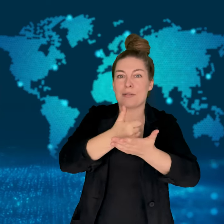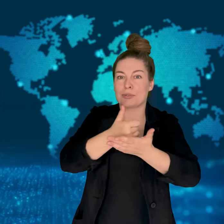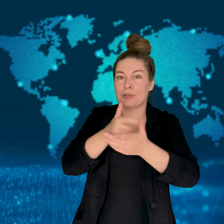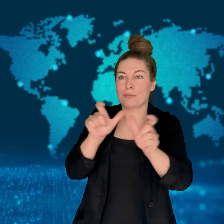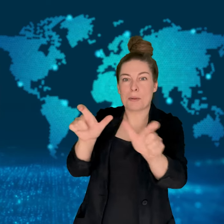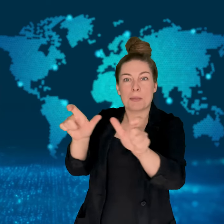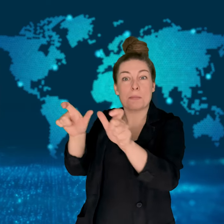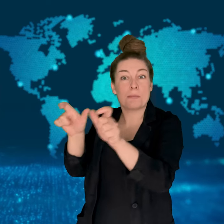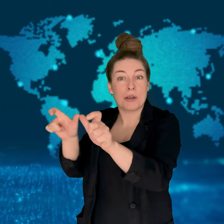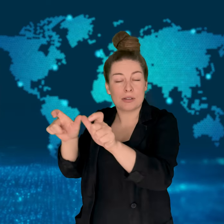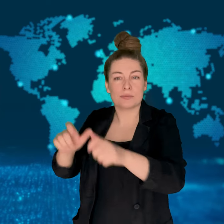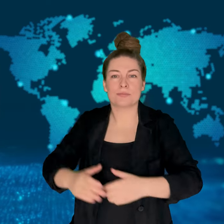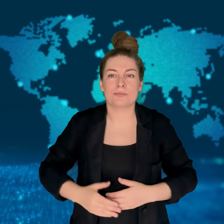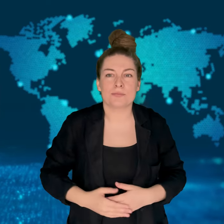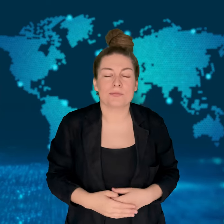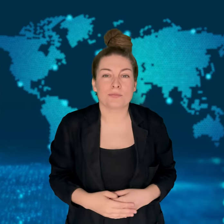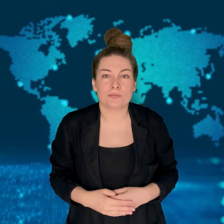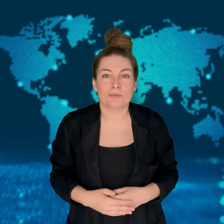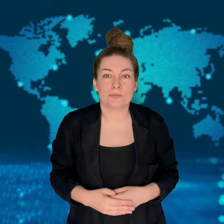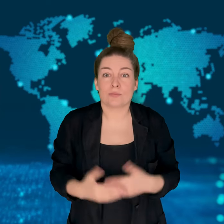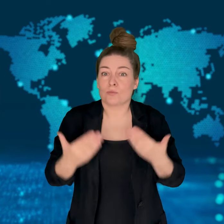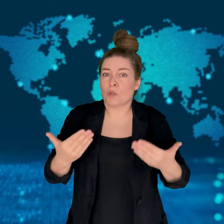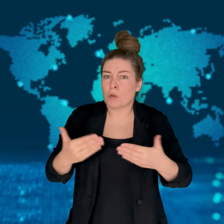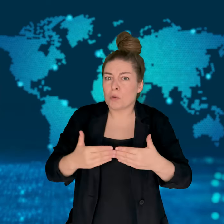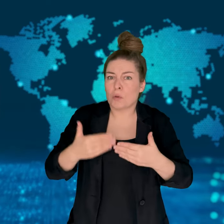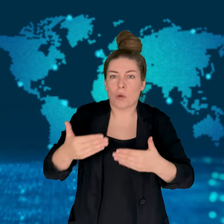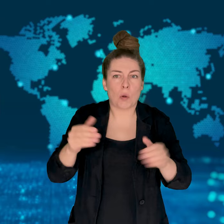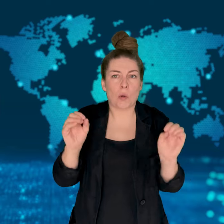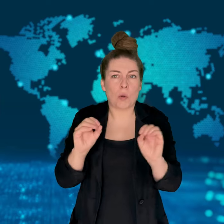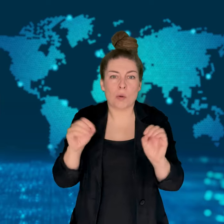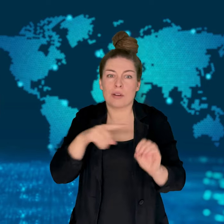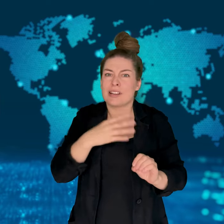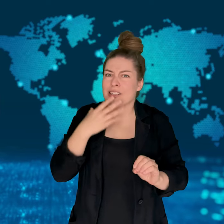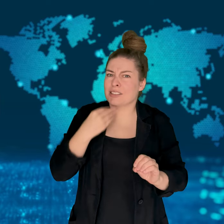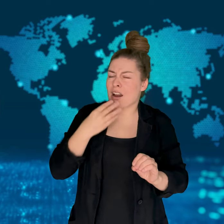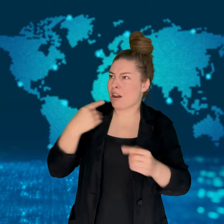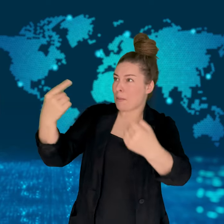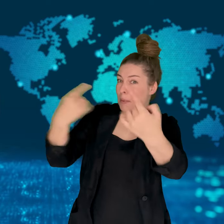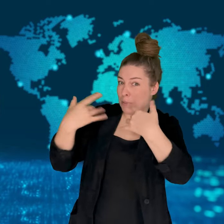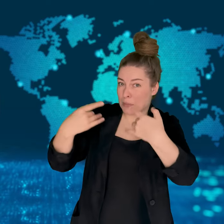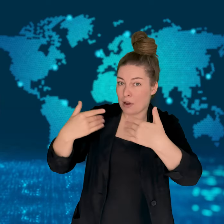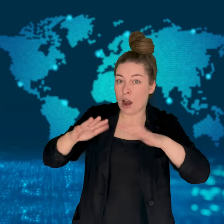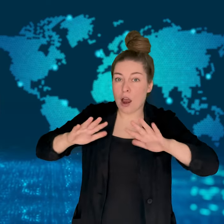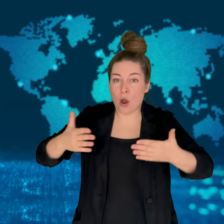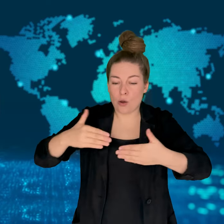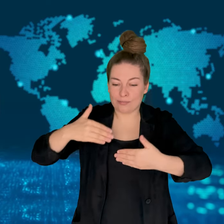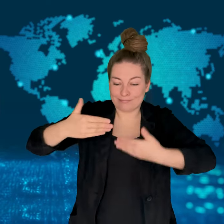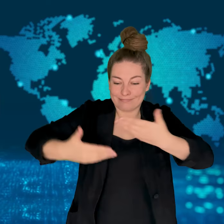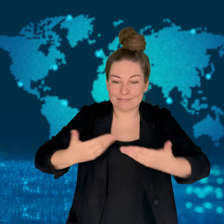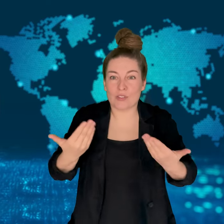the UK, France, the US, Saudi Arabia, and Jordan.